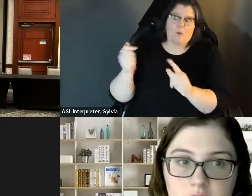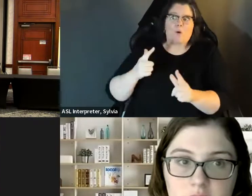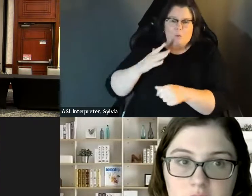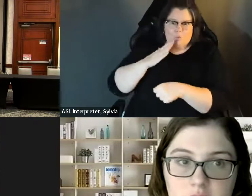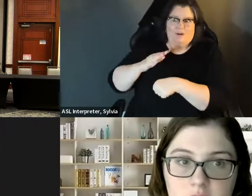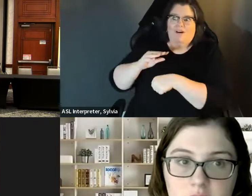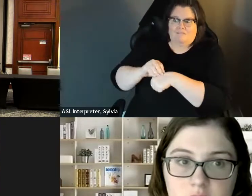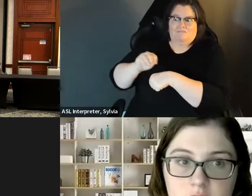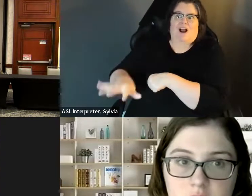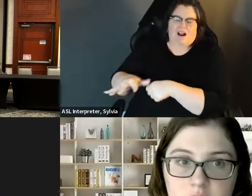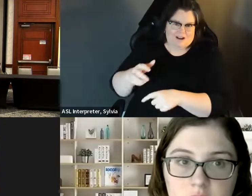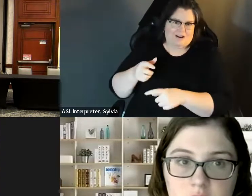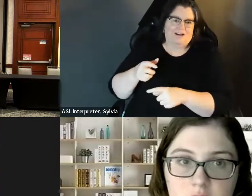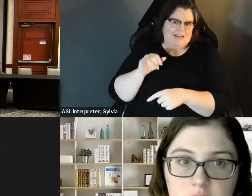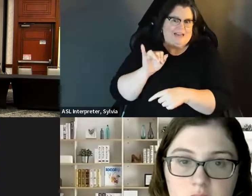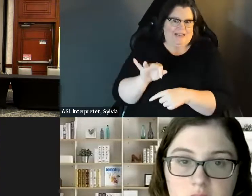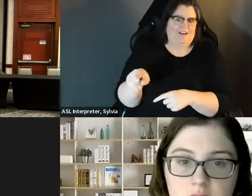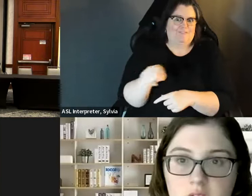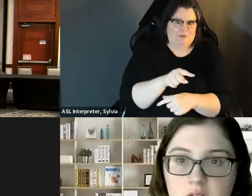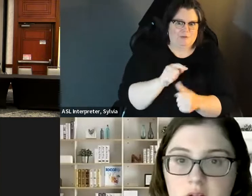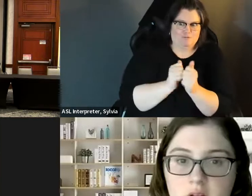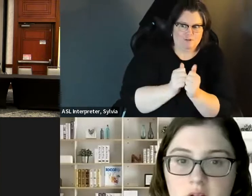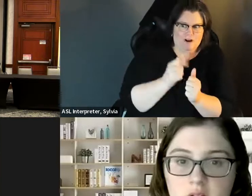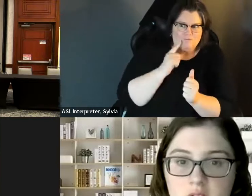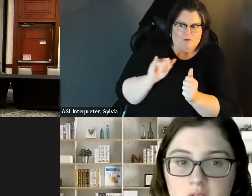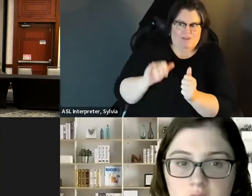That's me, Kara. Did you want to go for